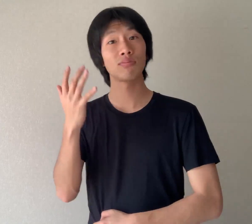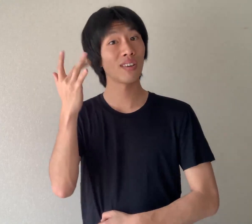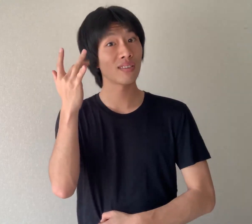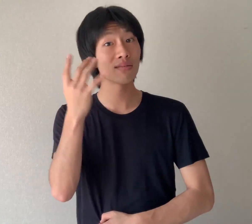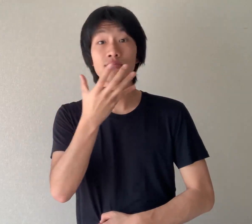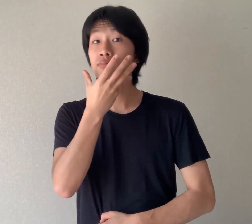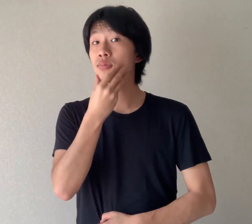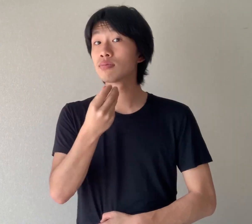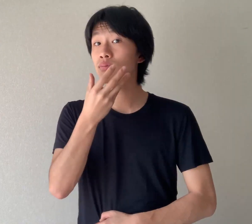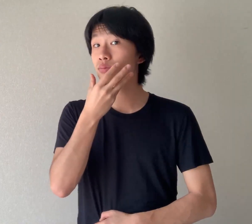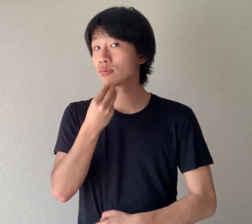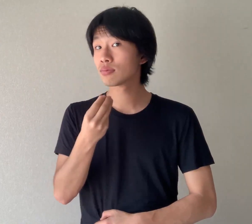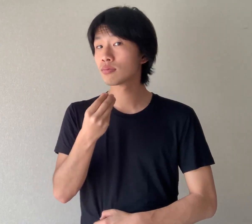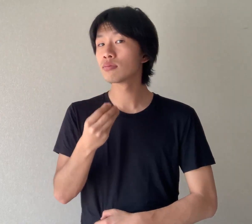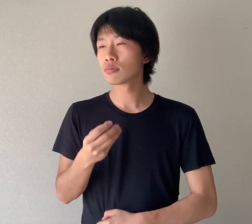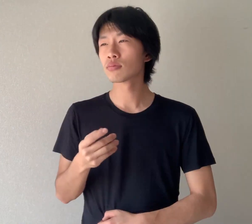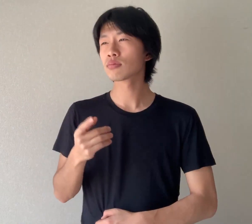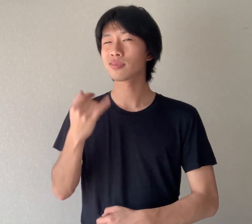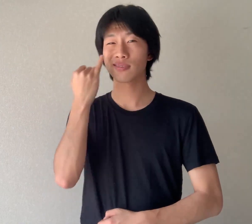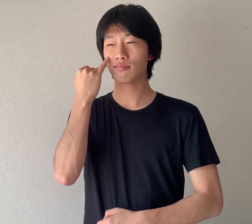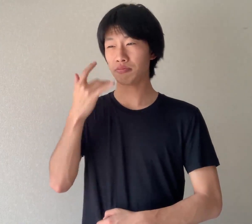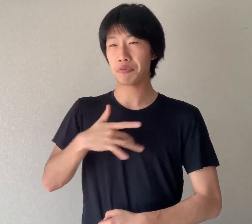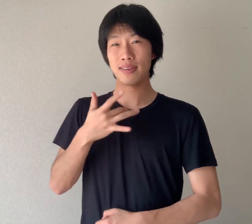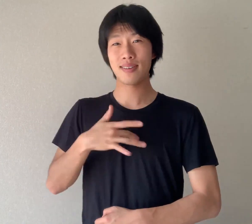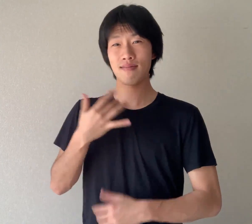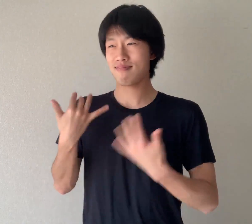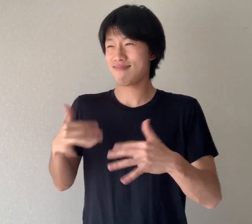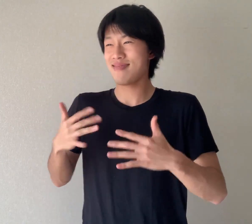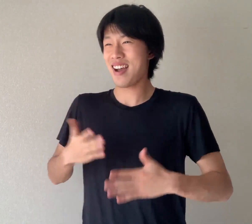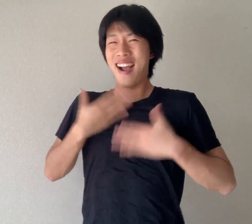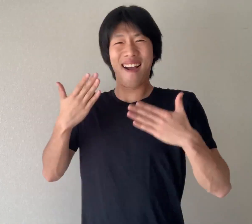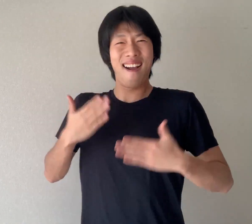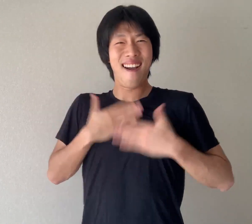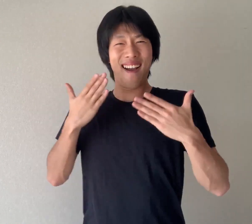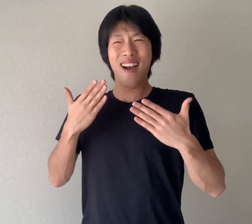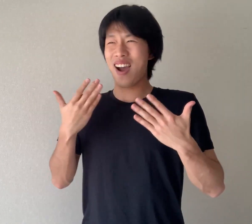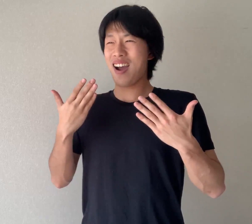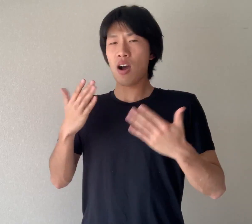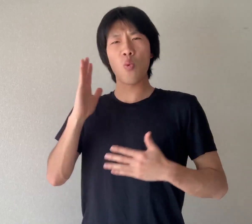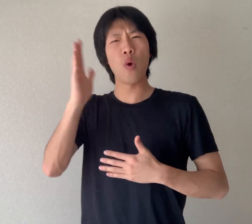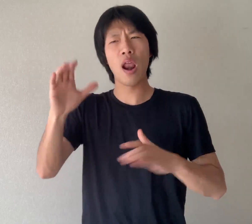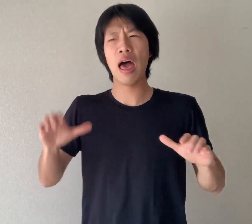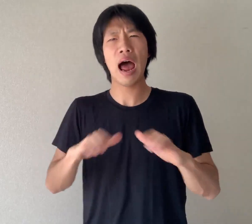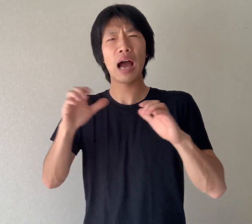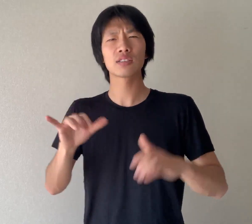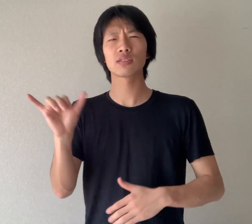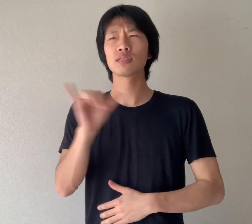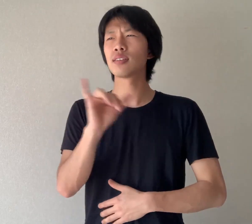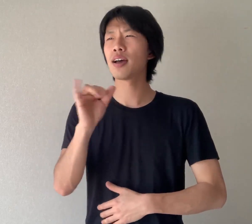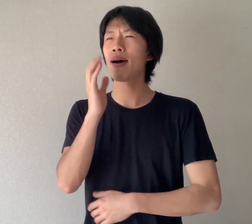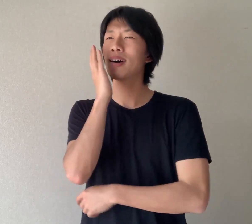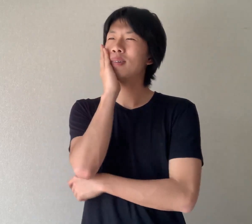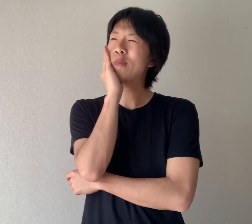Why is it signed this way? If you feel happy, you will act like...